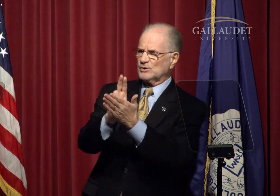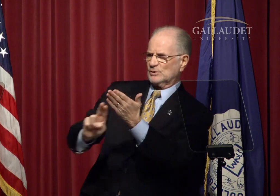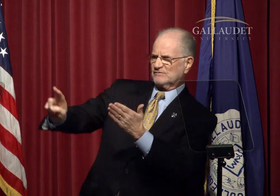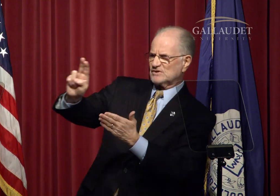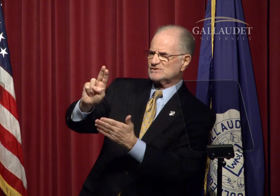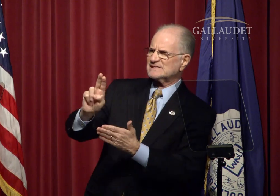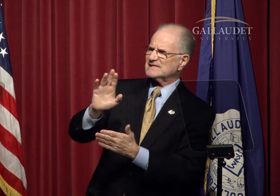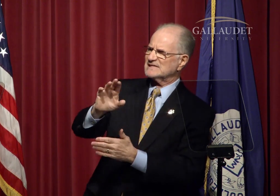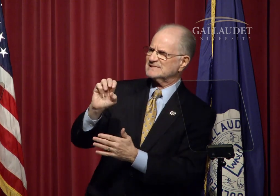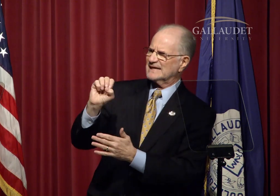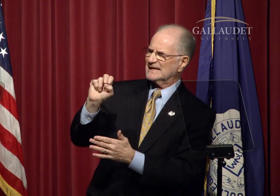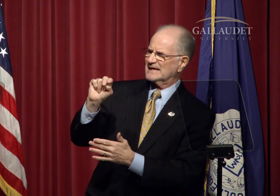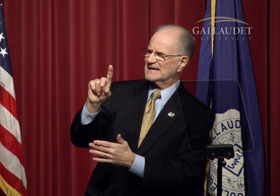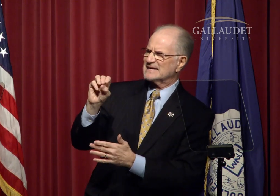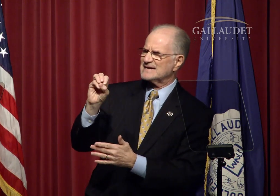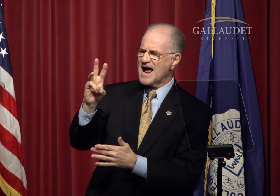and the university's endowment